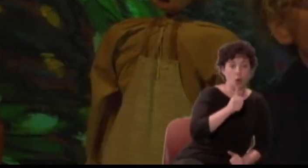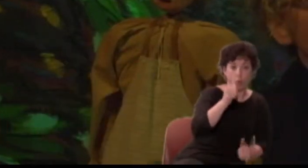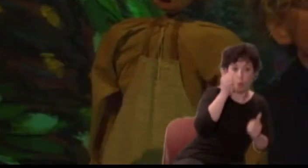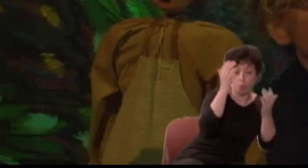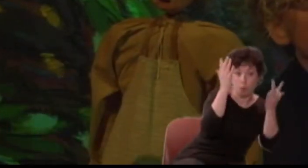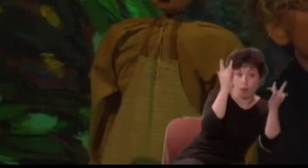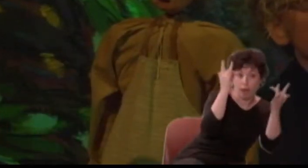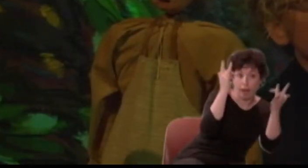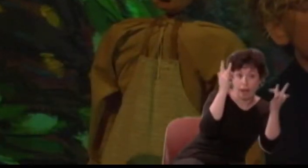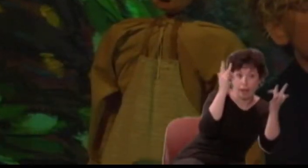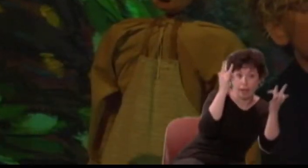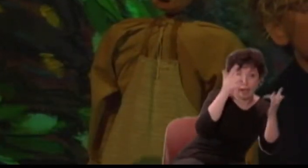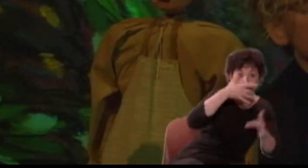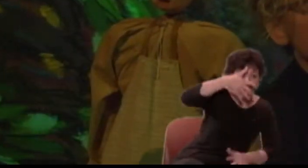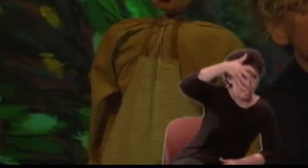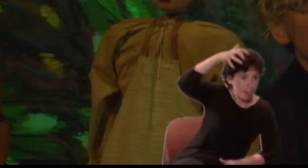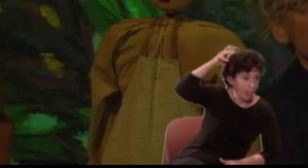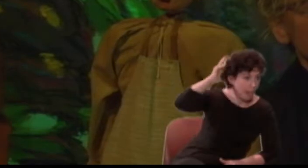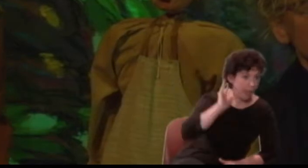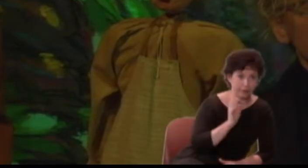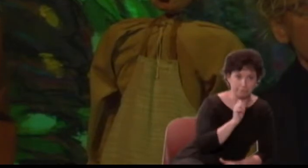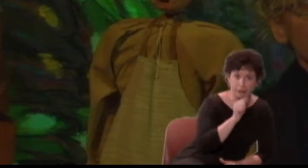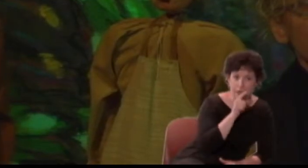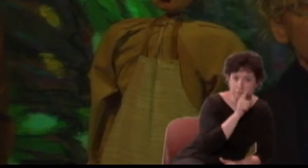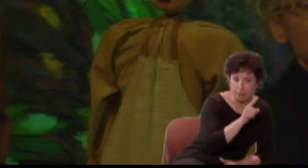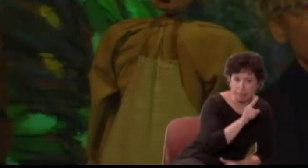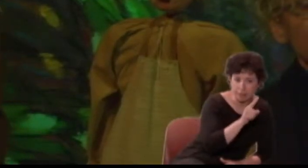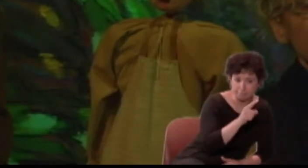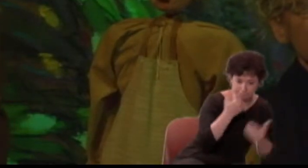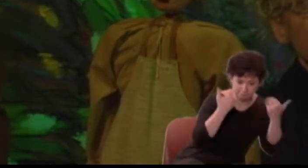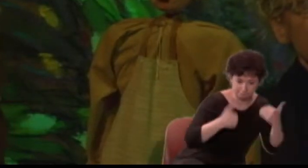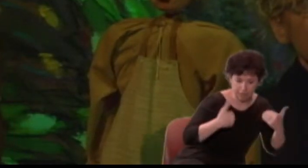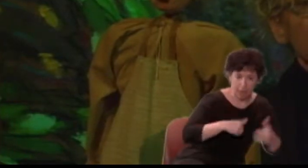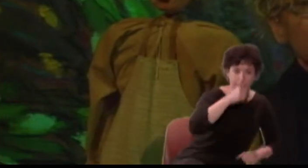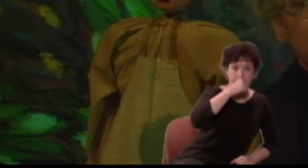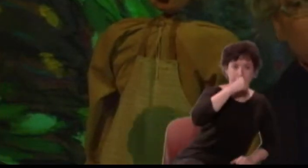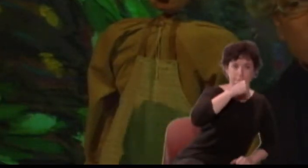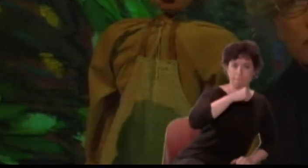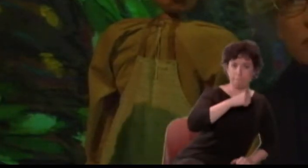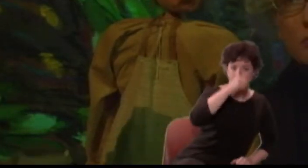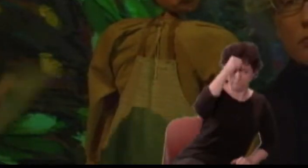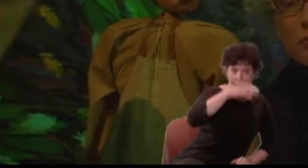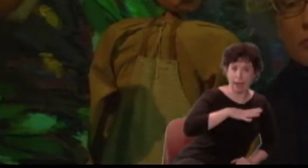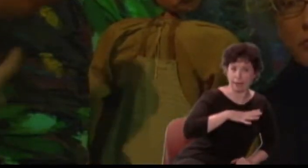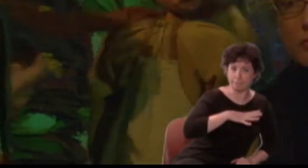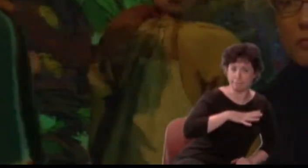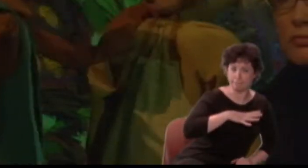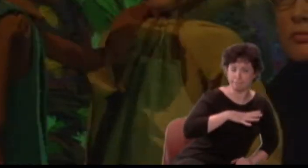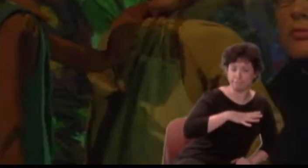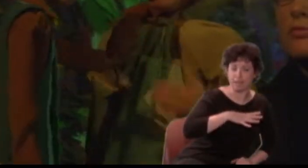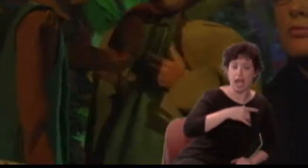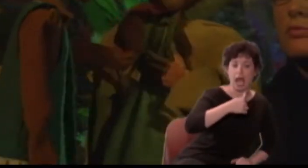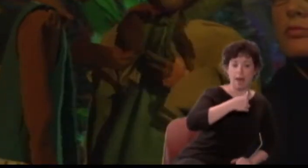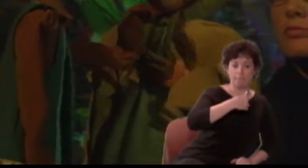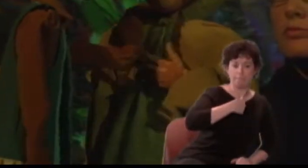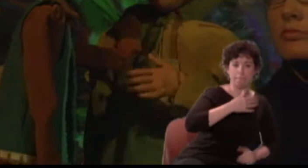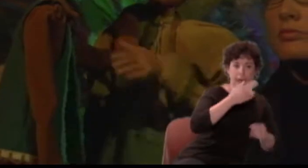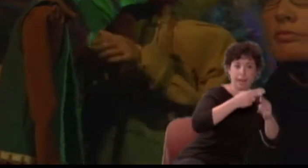I am a man as other men are. I am Snug the Joiner!"